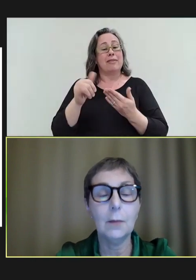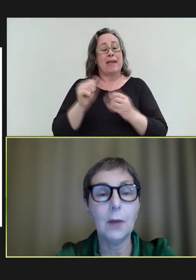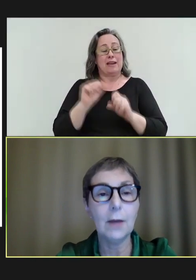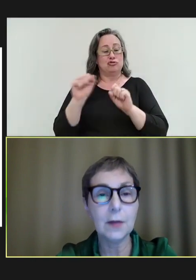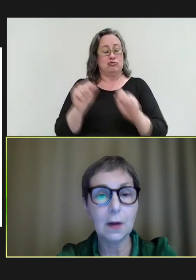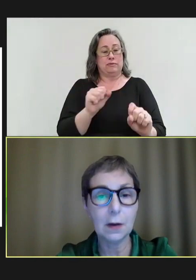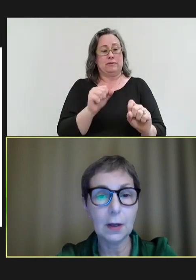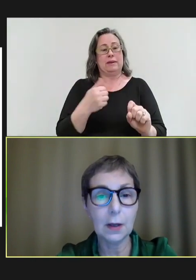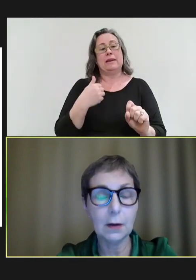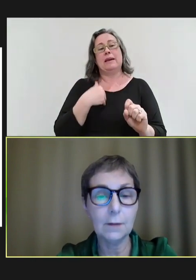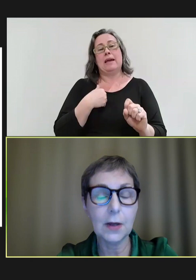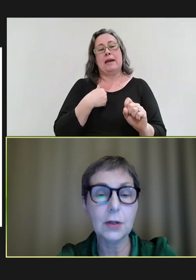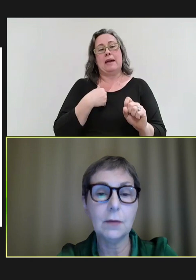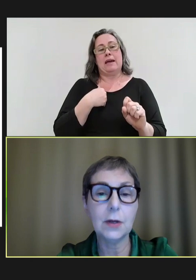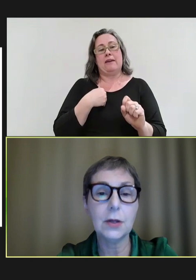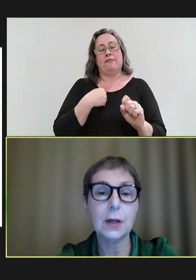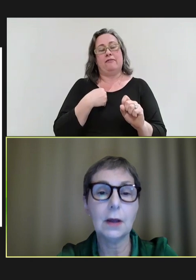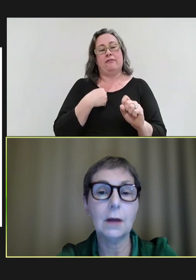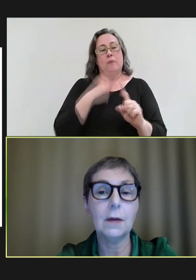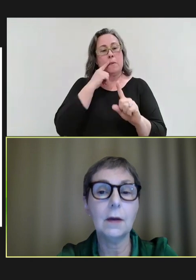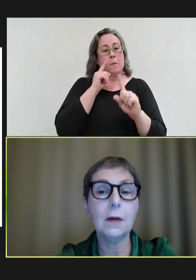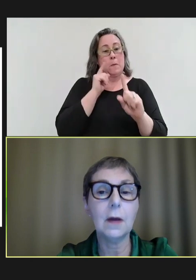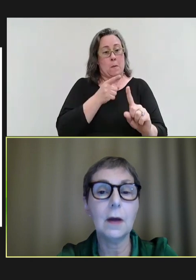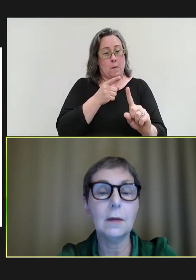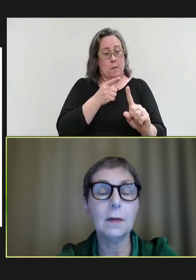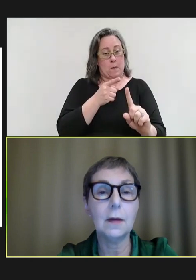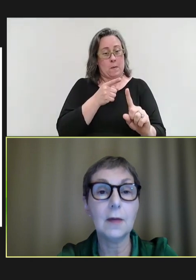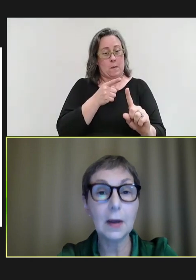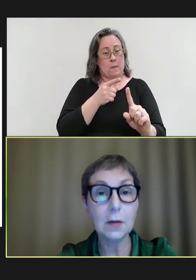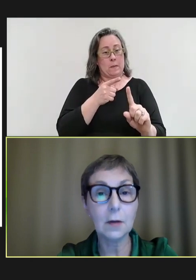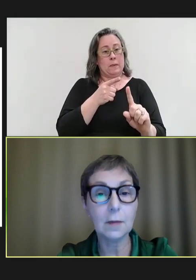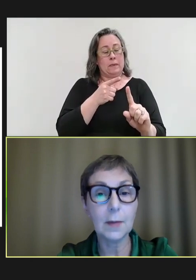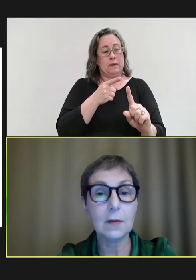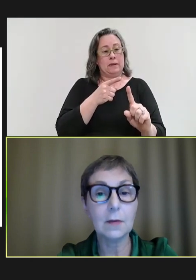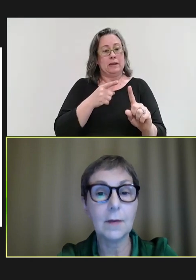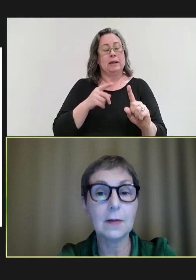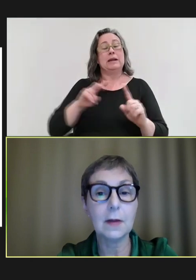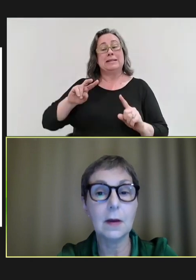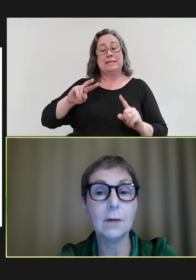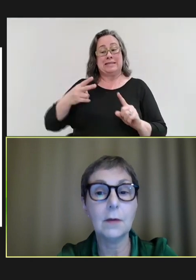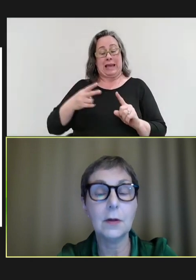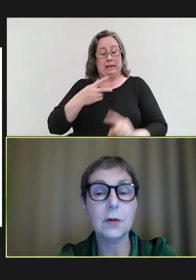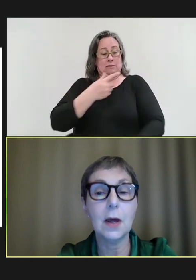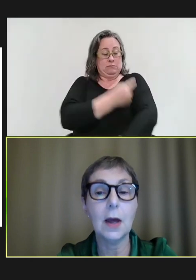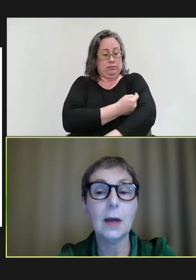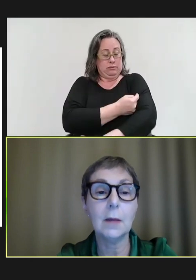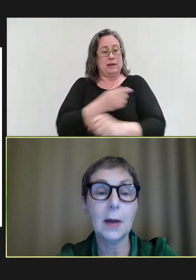we have a target of actually reaching the second dose measles vaccine coverage at about